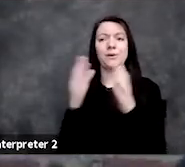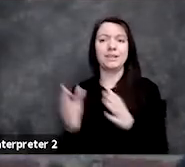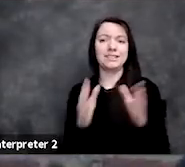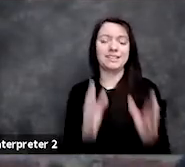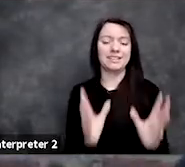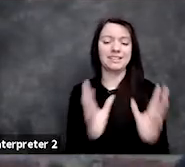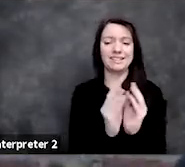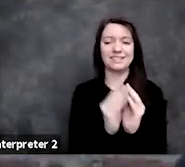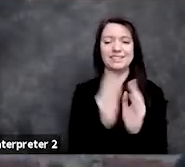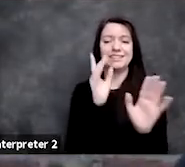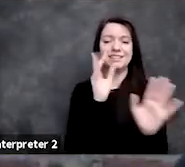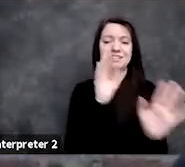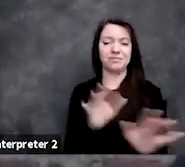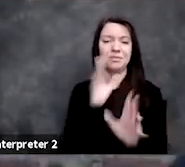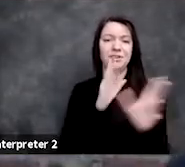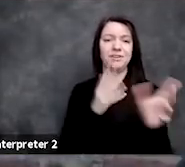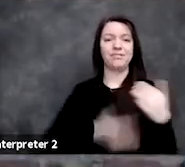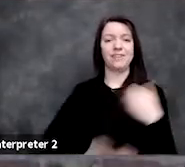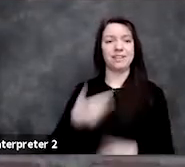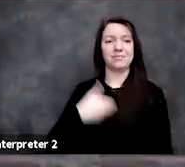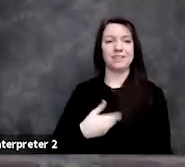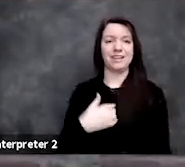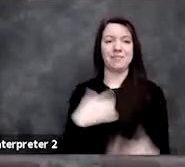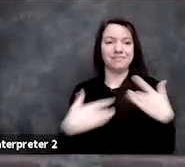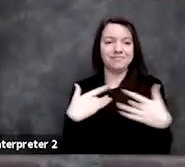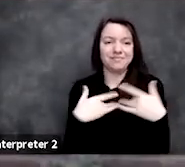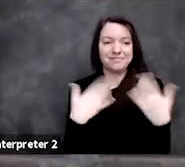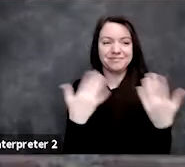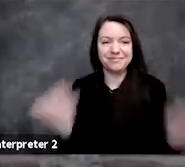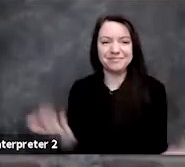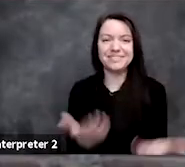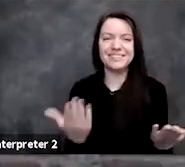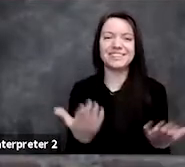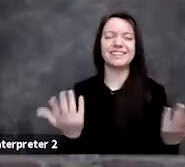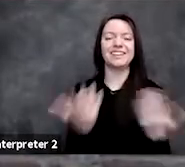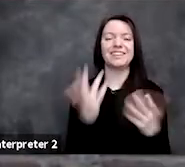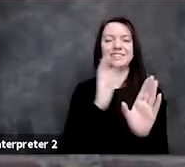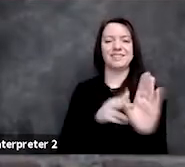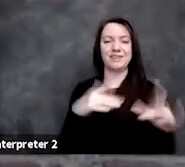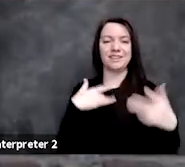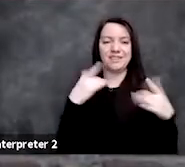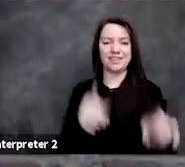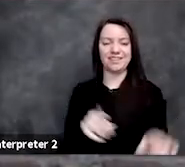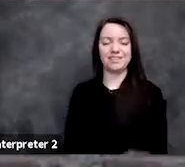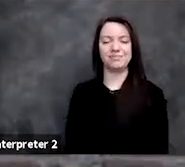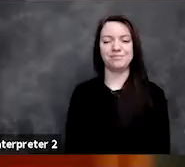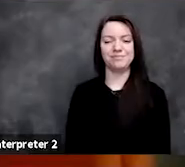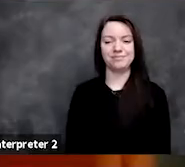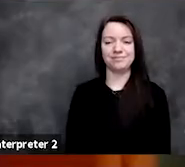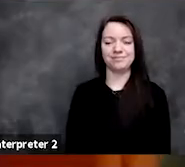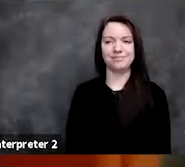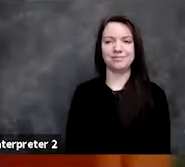and for inviting me to speak and that I'm really excited to be here at this event with you all. Thanks, Hilary.